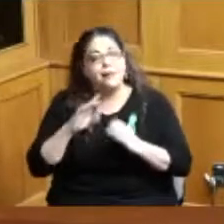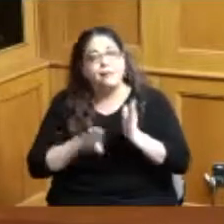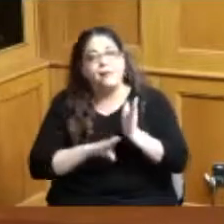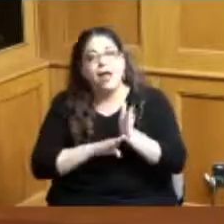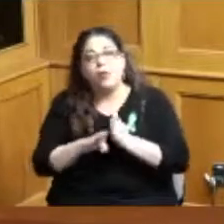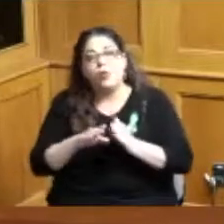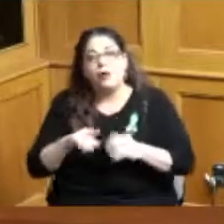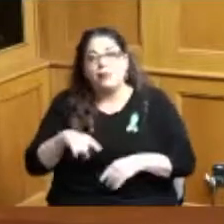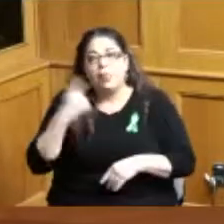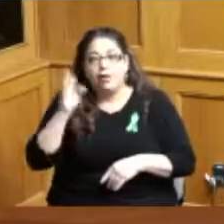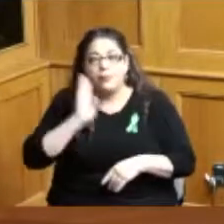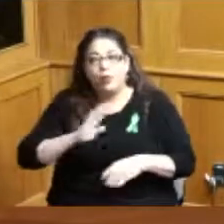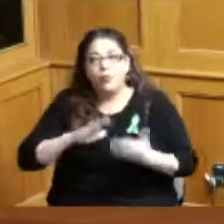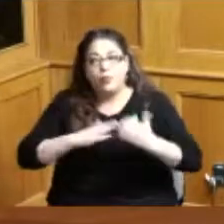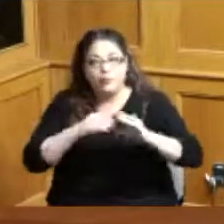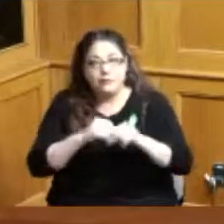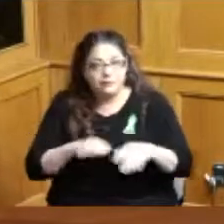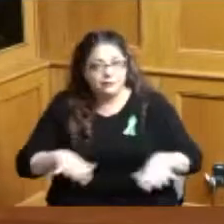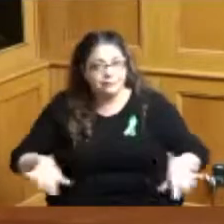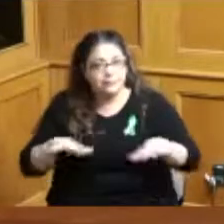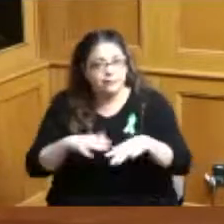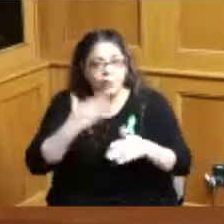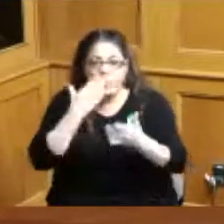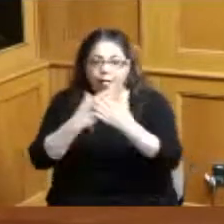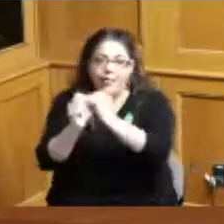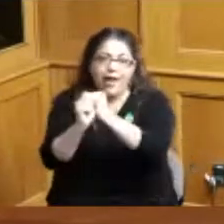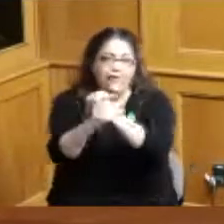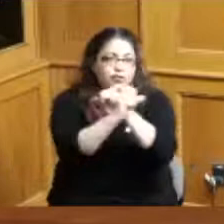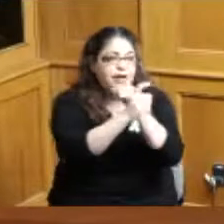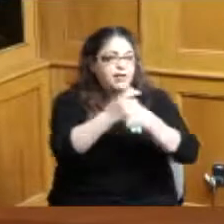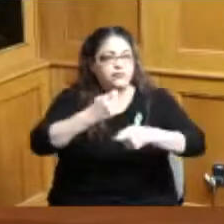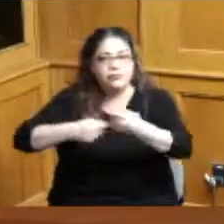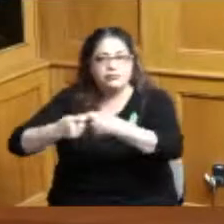well done really well advertised I think we're probably going to be looking at